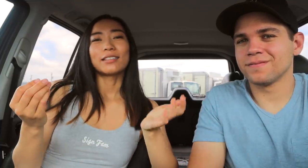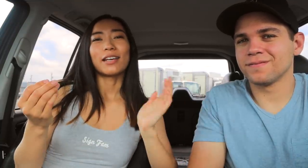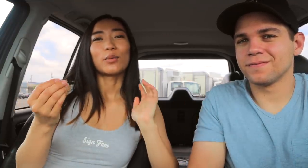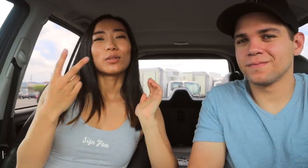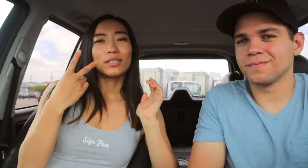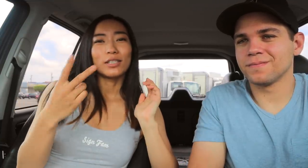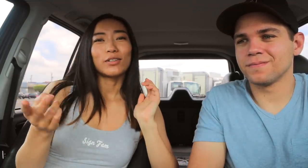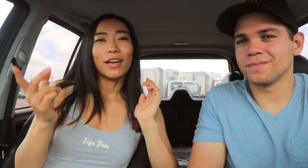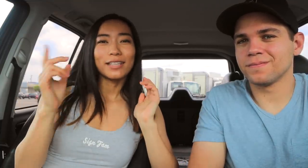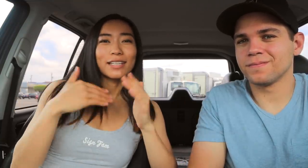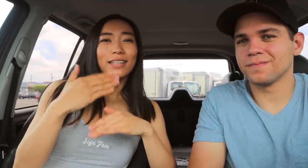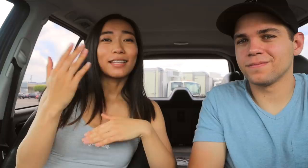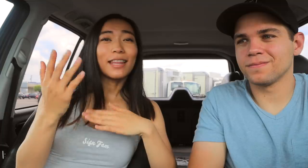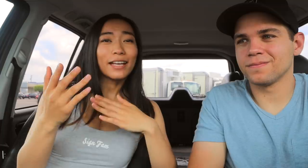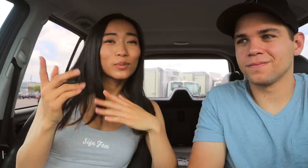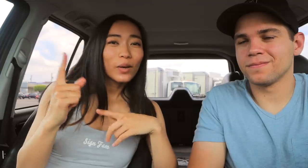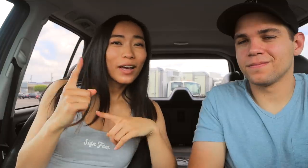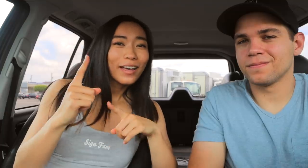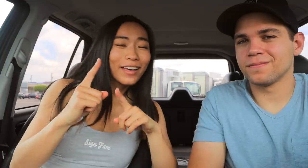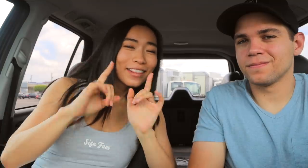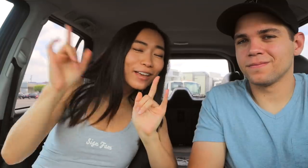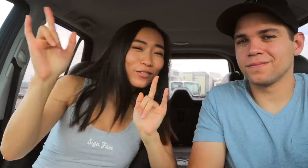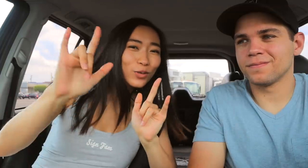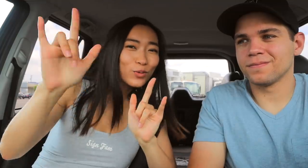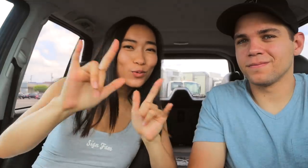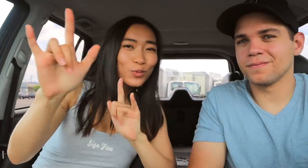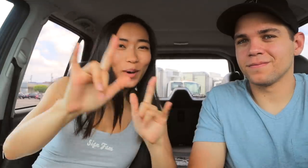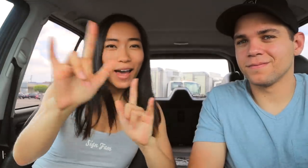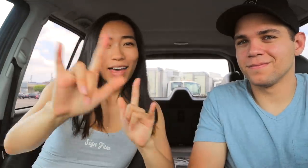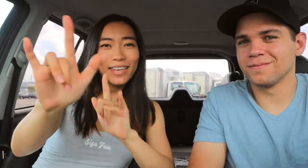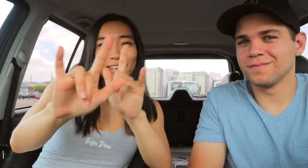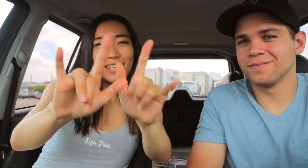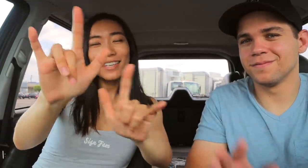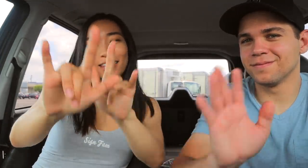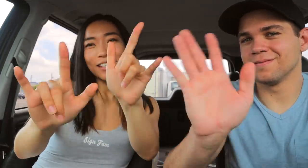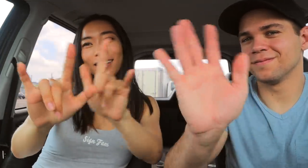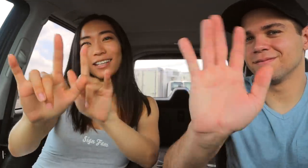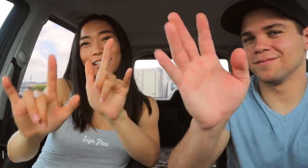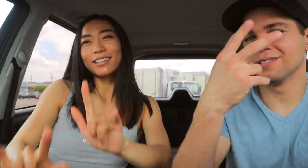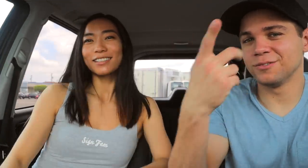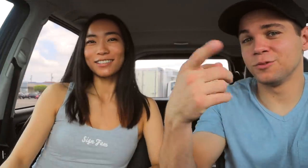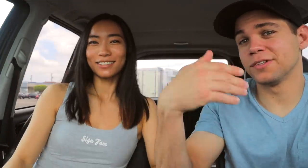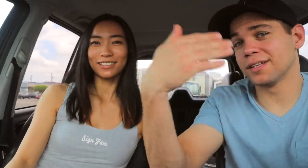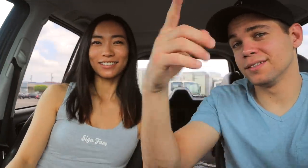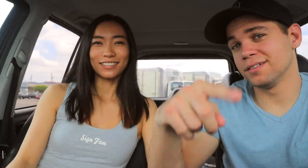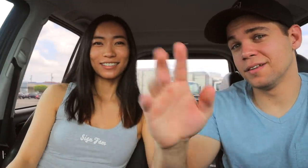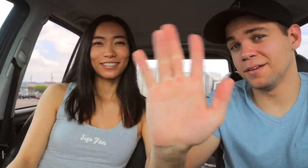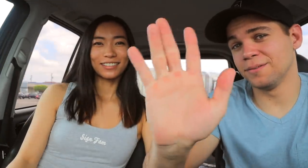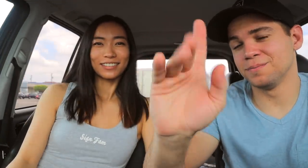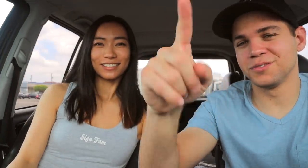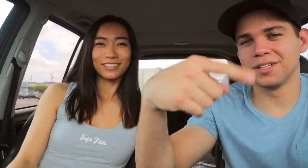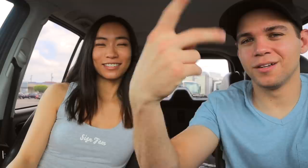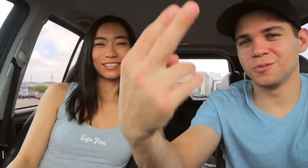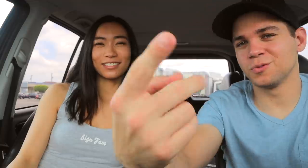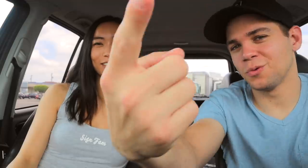And we'll see you guys in the next one! Love you guys!!! See you next time!! Sign Duo